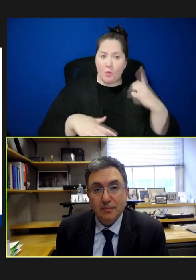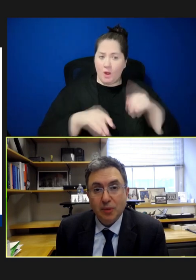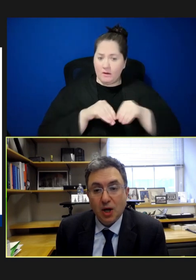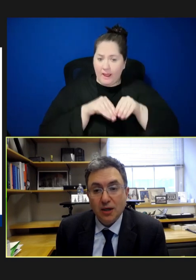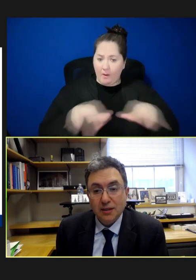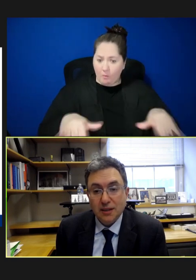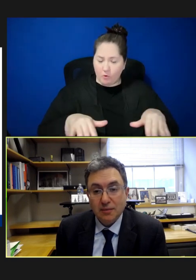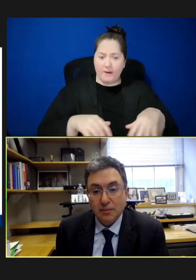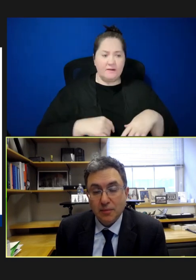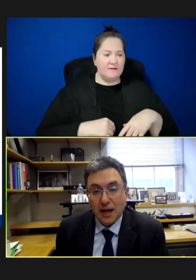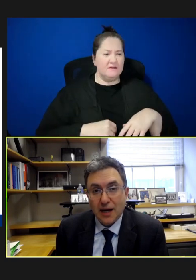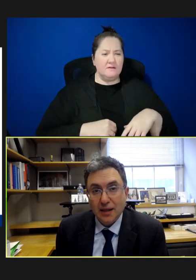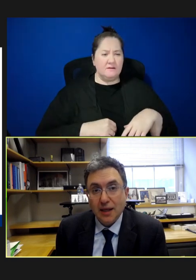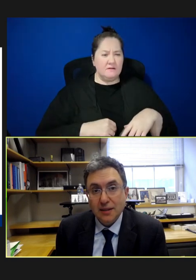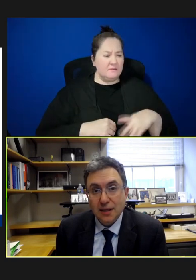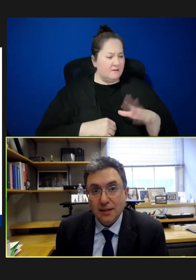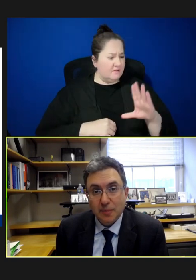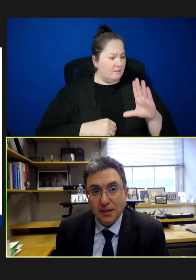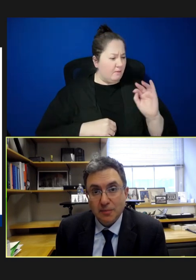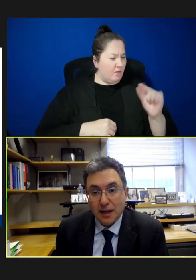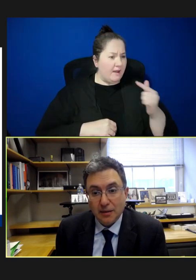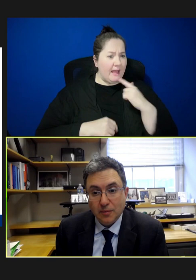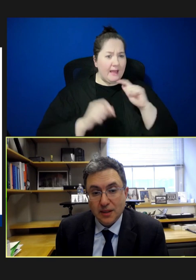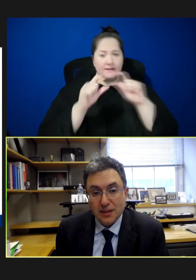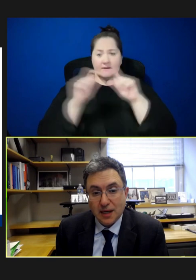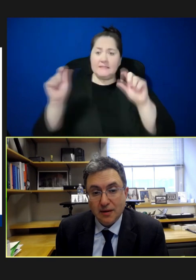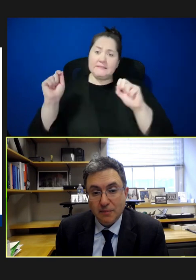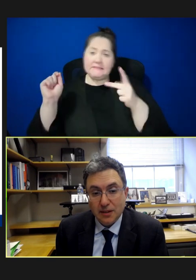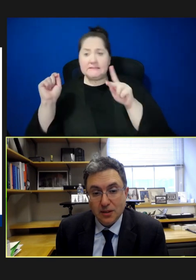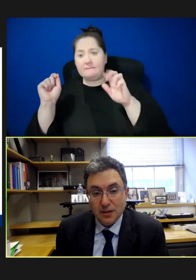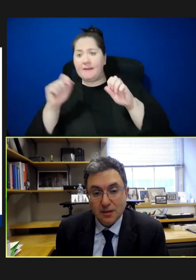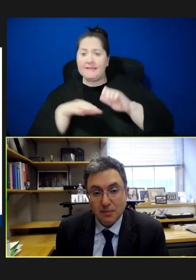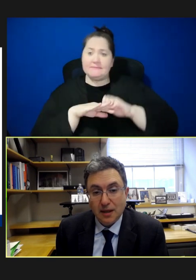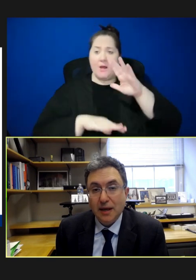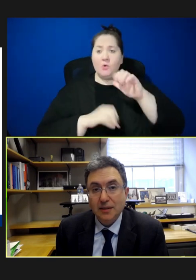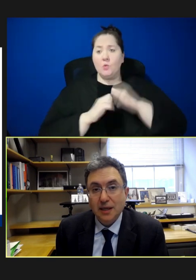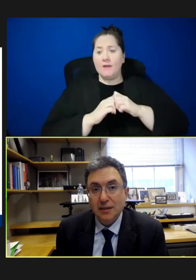blogs that had headlines like "Space Mountain with a side of measles" and "Mickey Mouse Gets